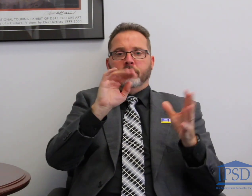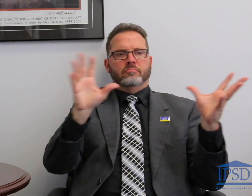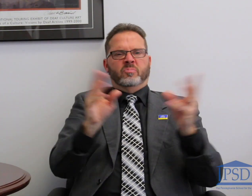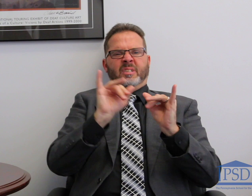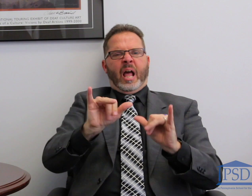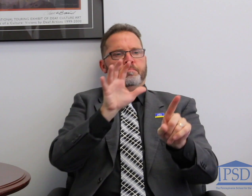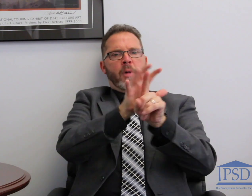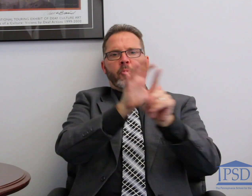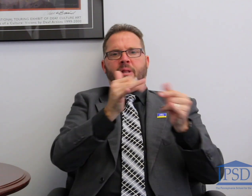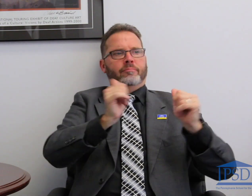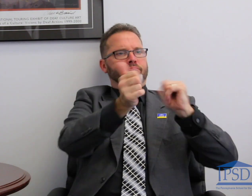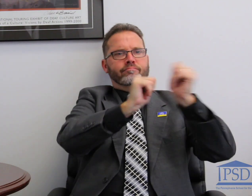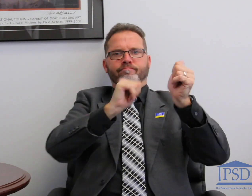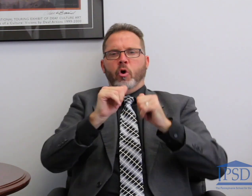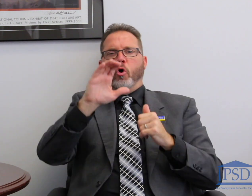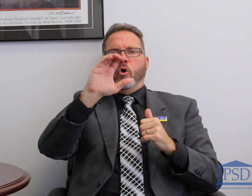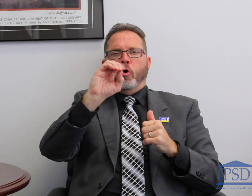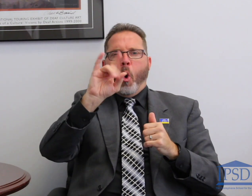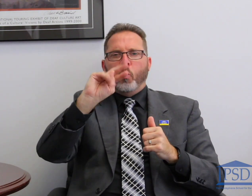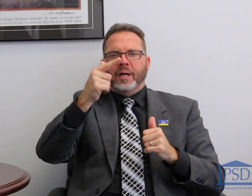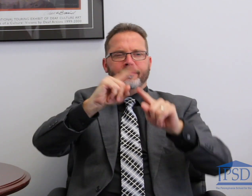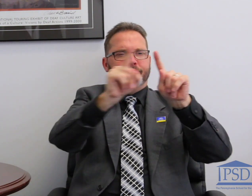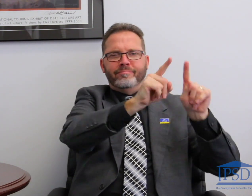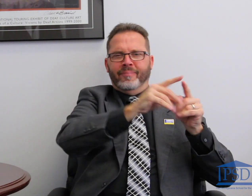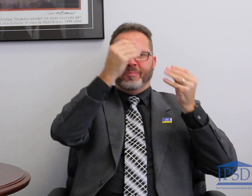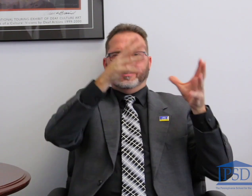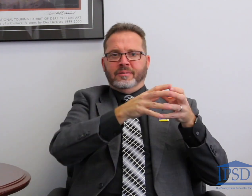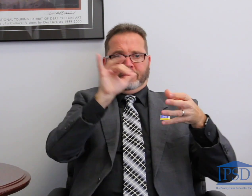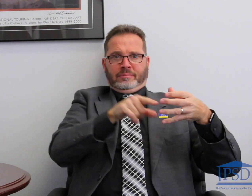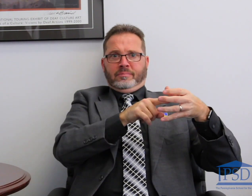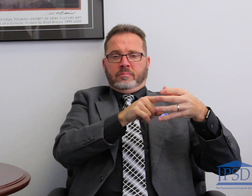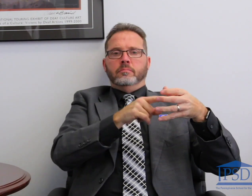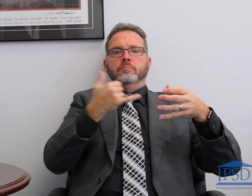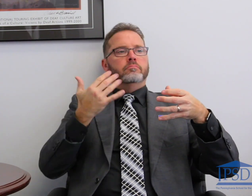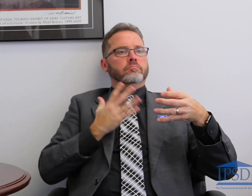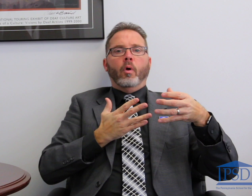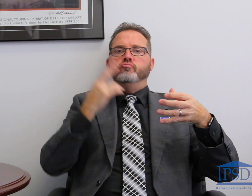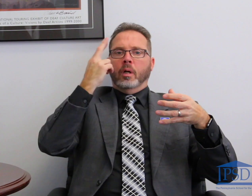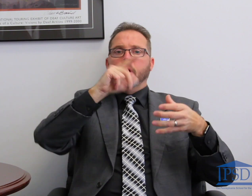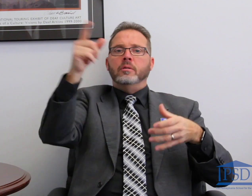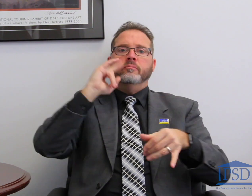but it is now STEAM with the addition of the Arts. There are other Deaf schools that are doing similar work and projects so it is a nice opportunity for us